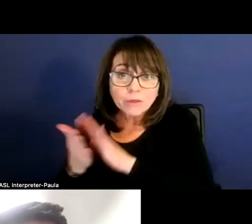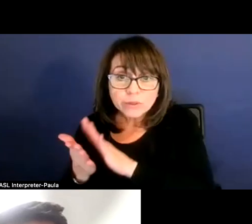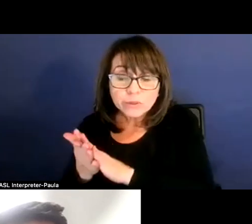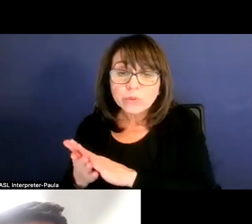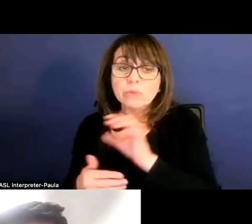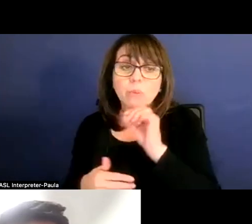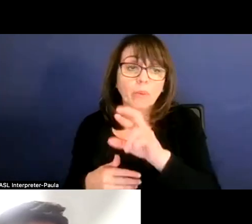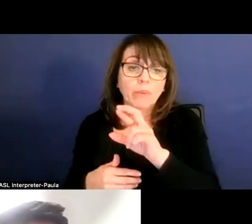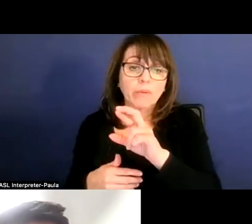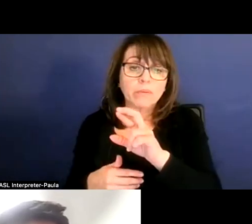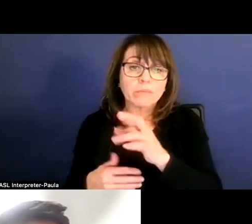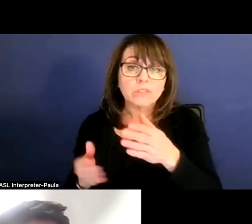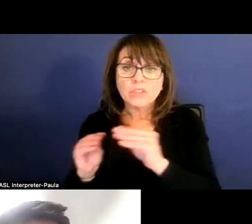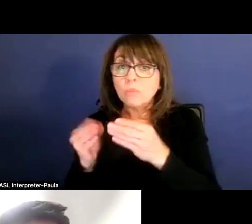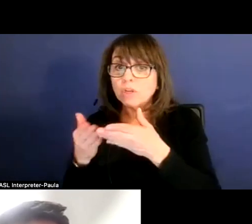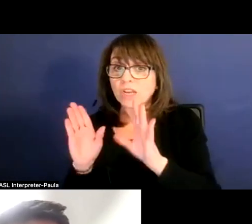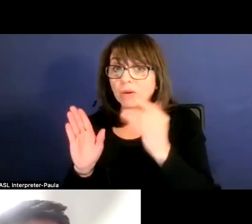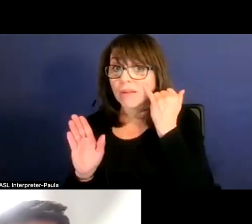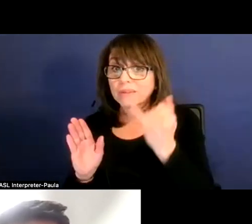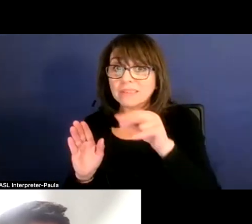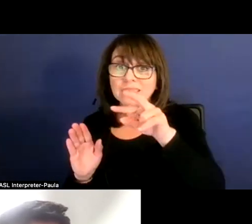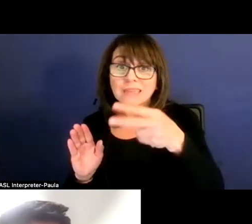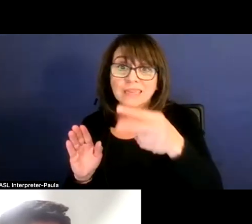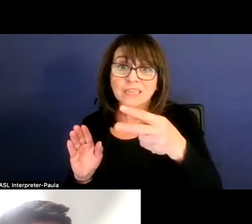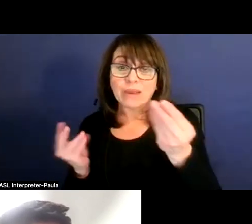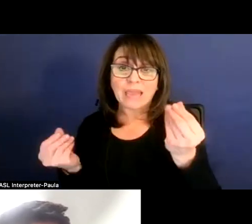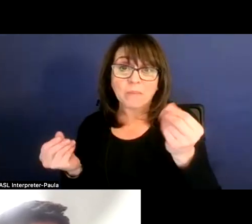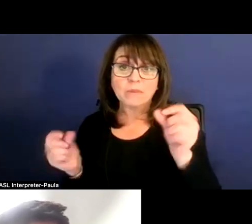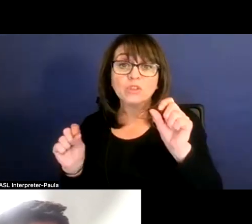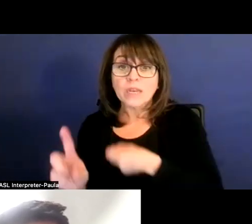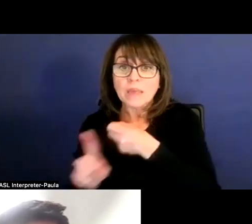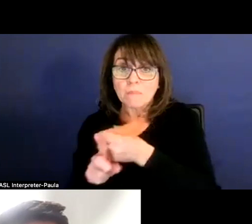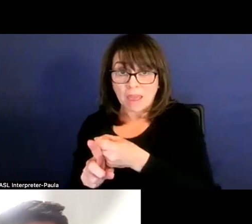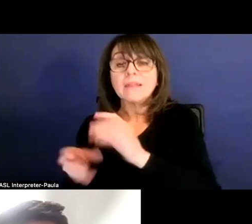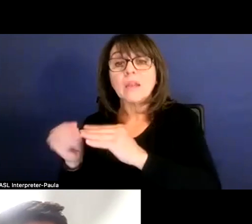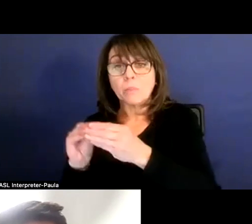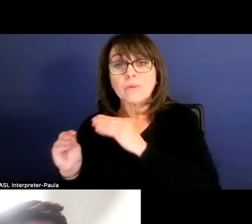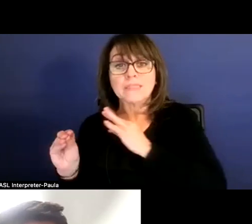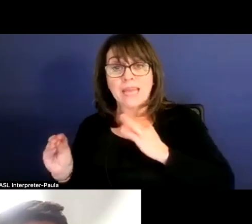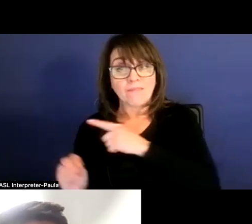or just more generally, if it's in a secondary campus, can impact directly the number of staff that they have. But then also,